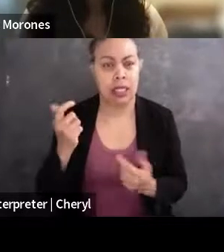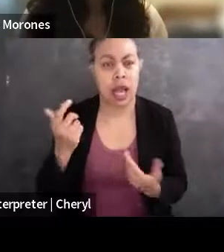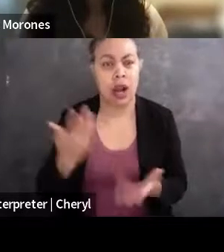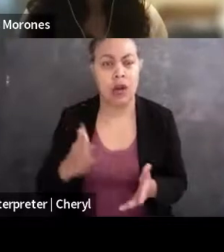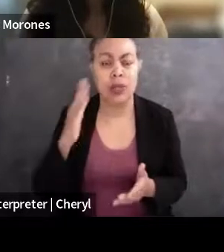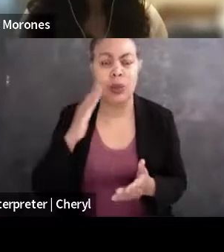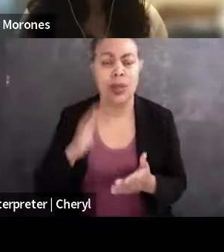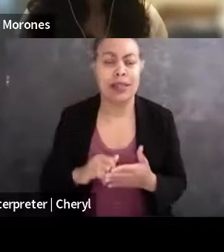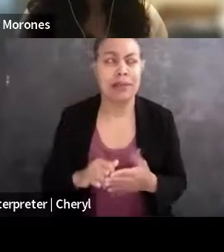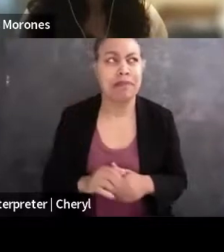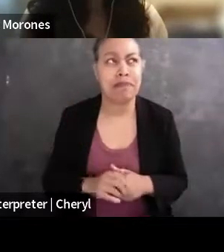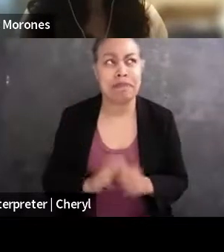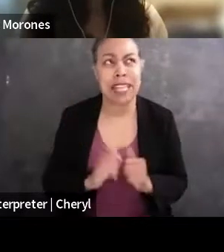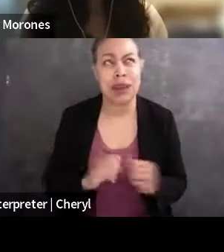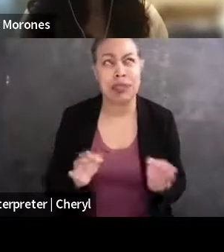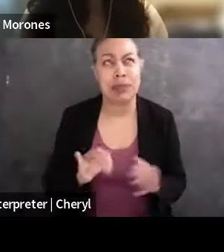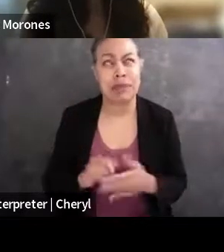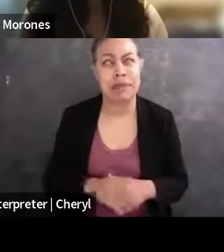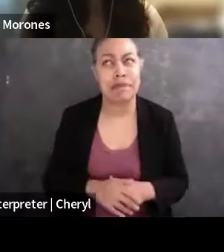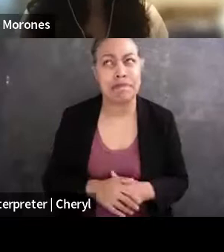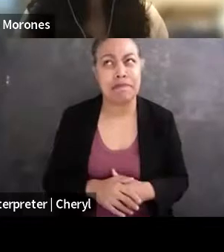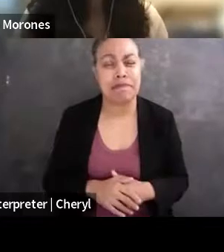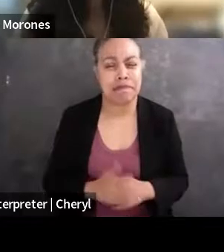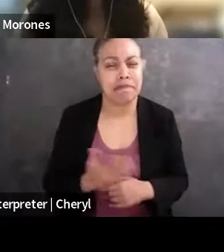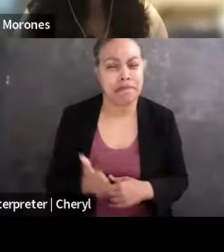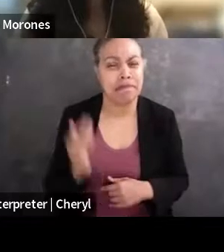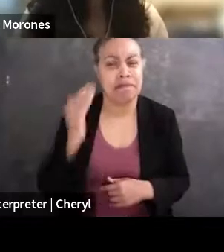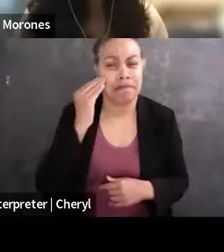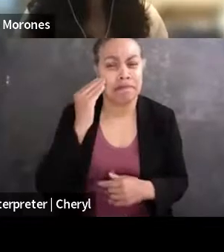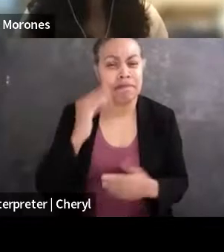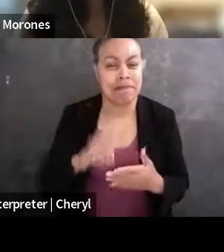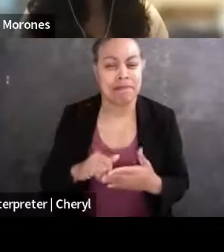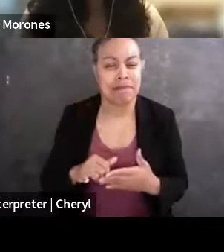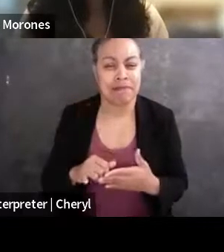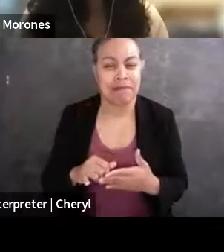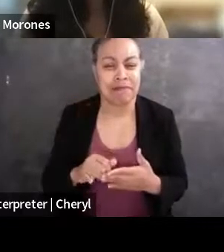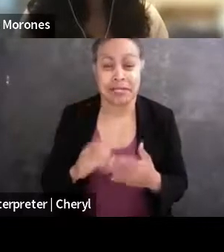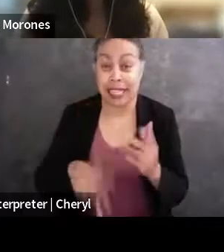I guess I'm not really sure how to explain it. I knew that sort of the type of law that I wanted